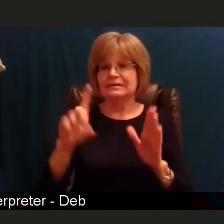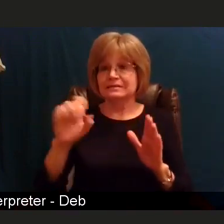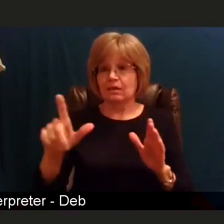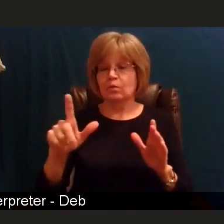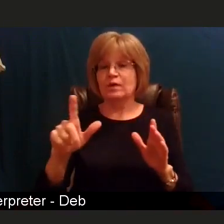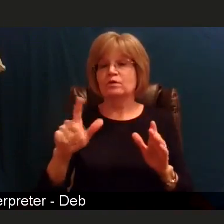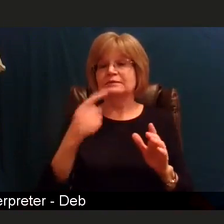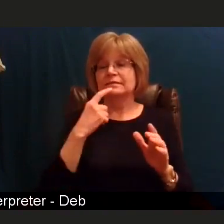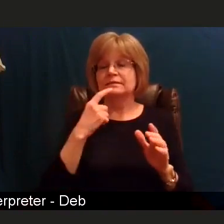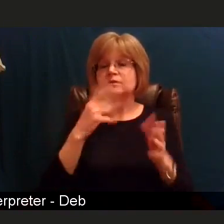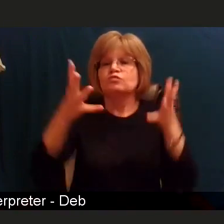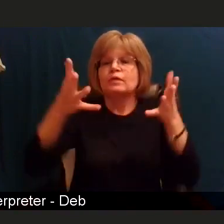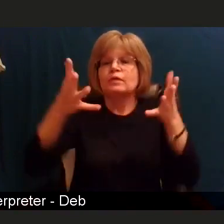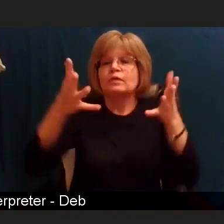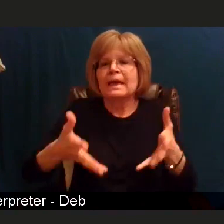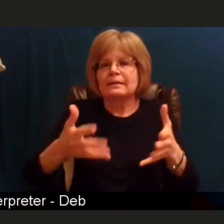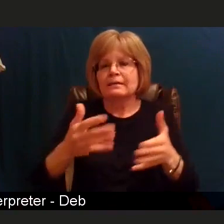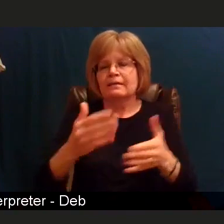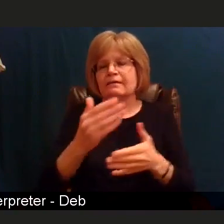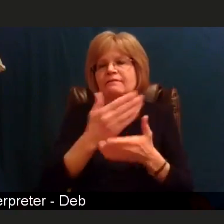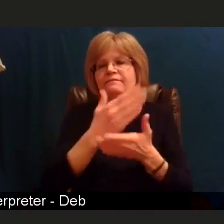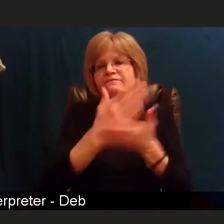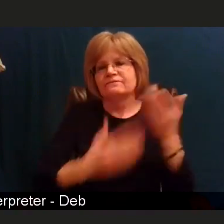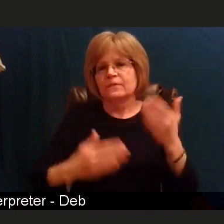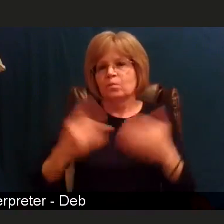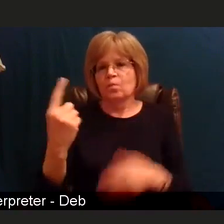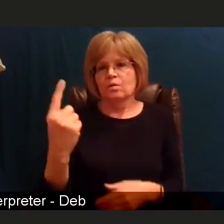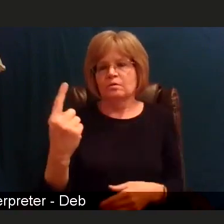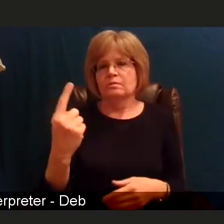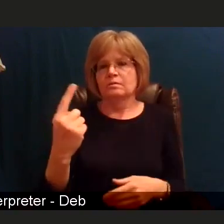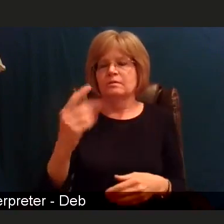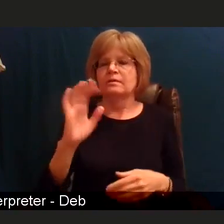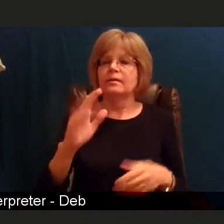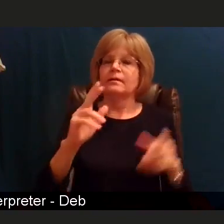that's where you then have the people who are age 16 to 64